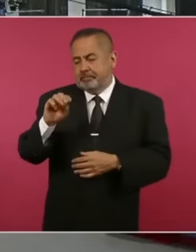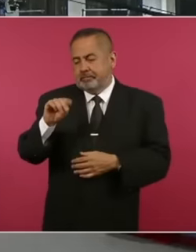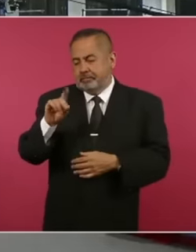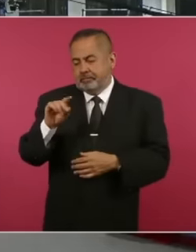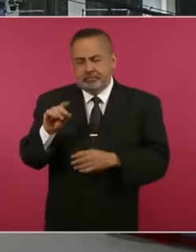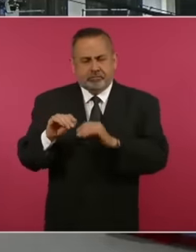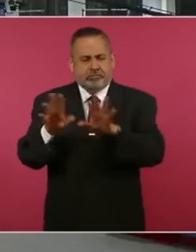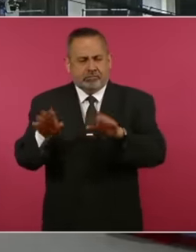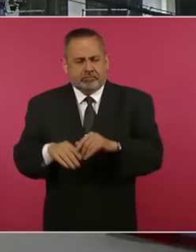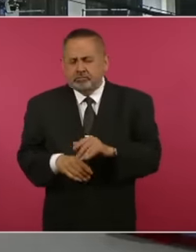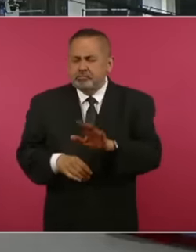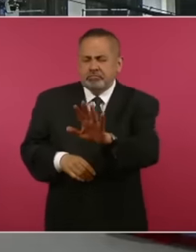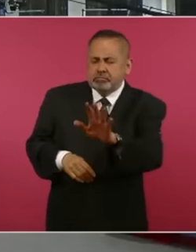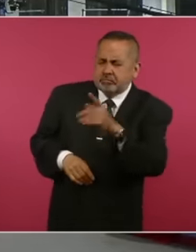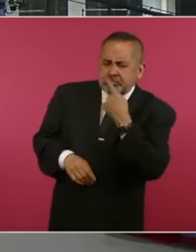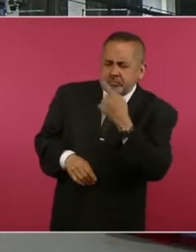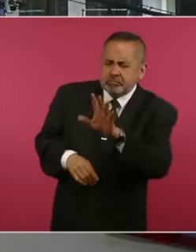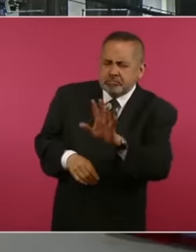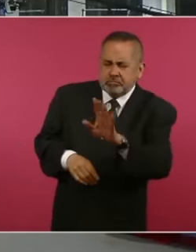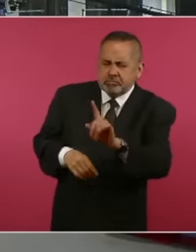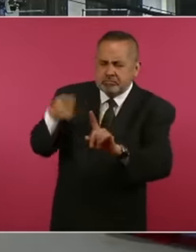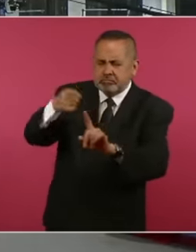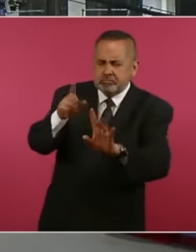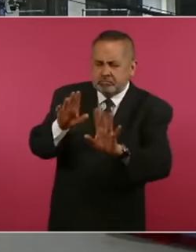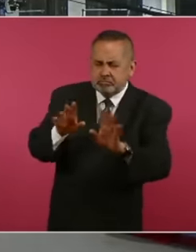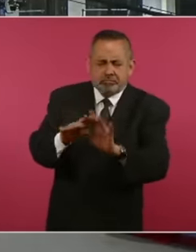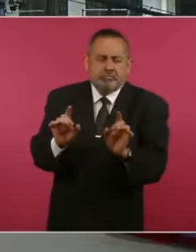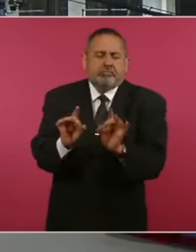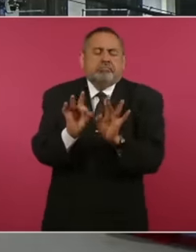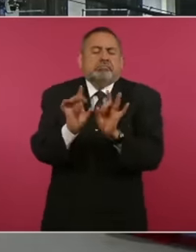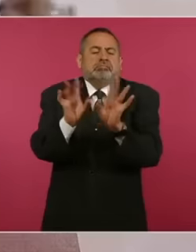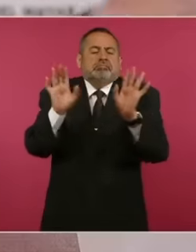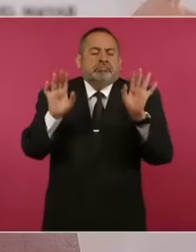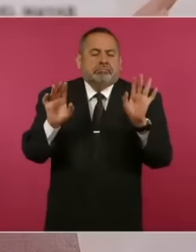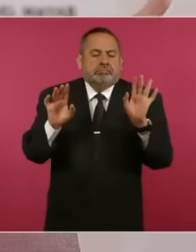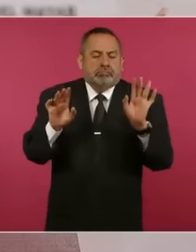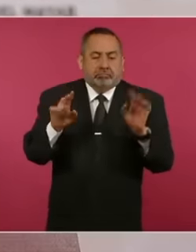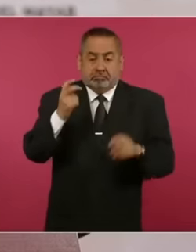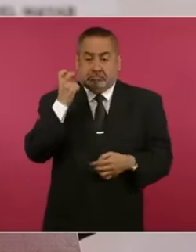it is false no no no no what I am referring to is pure coincidence, that is, I am not blaming